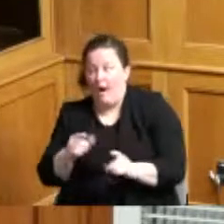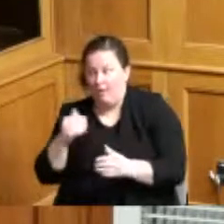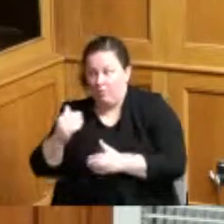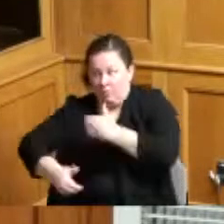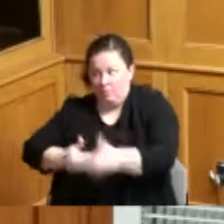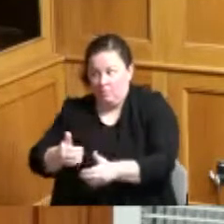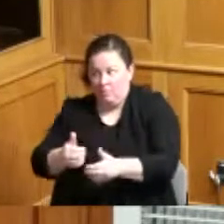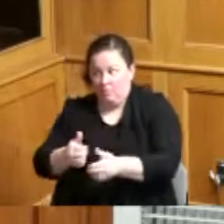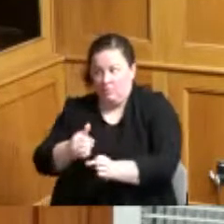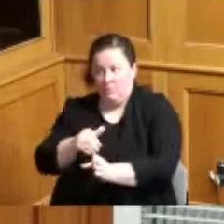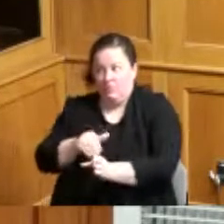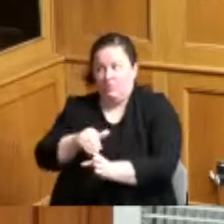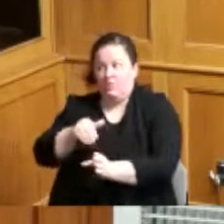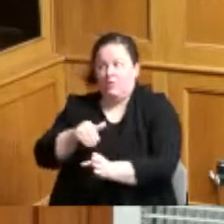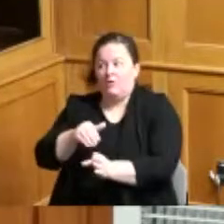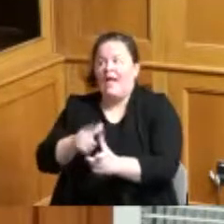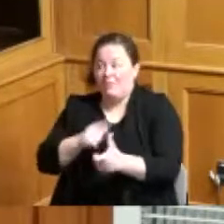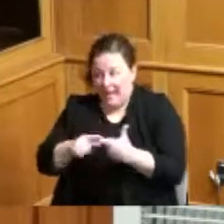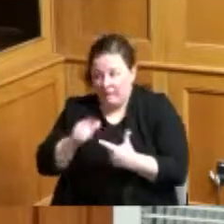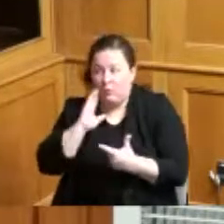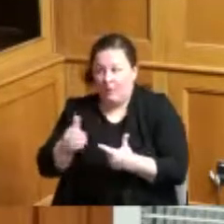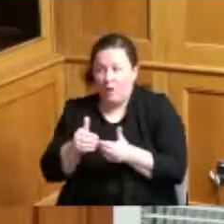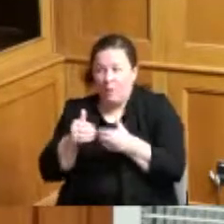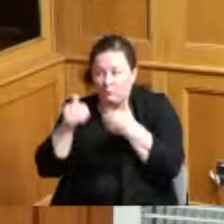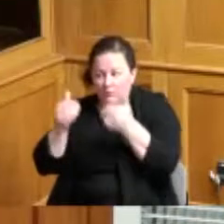so my recommendation is to close the hearing